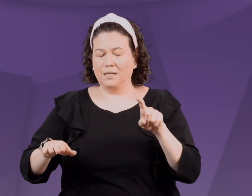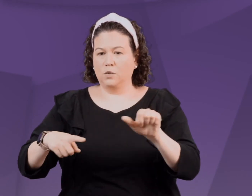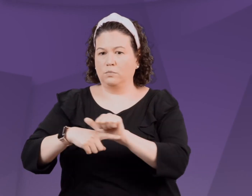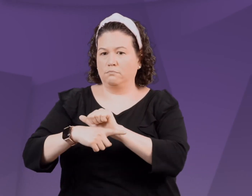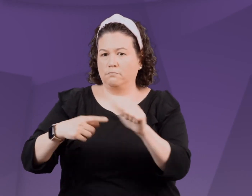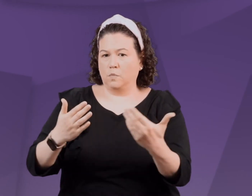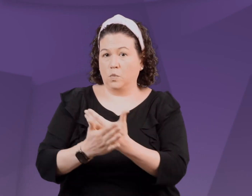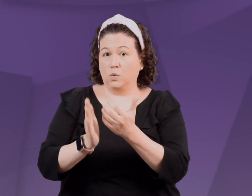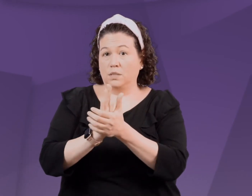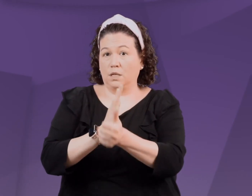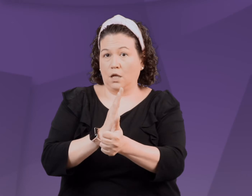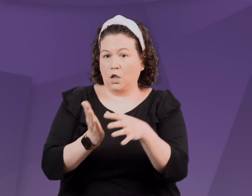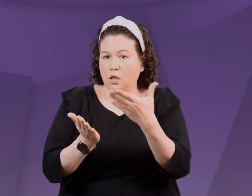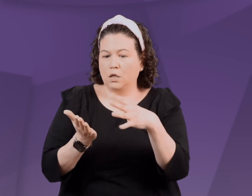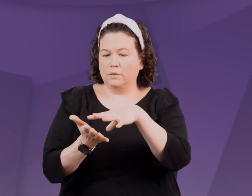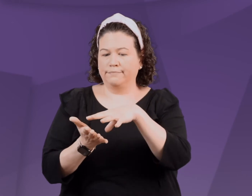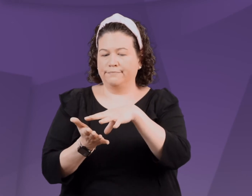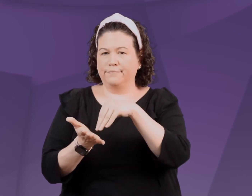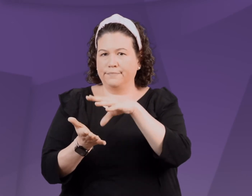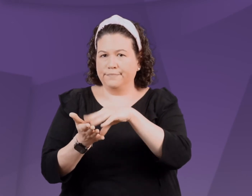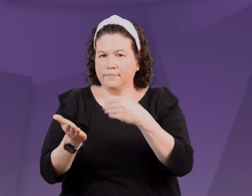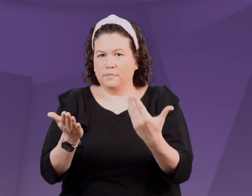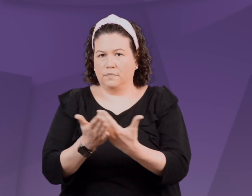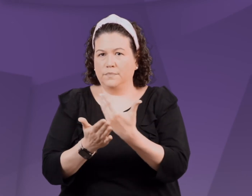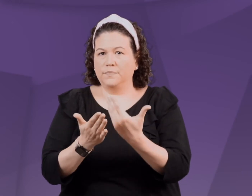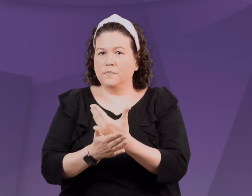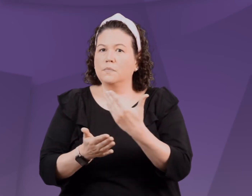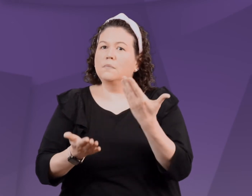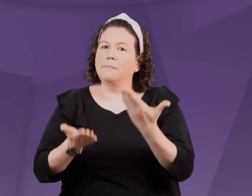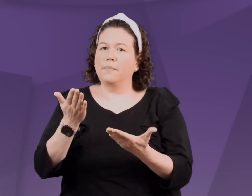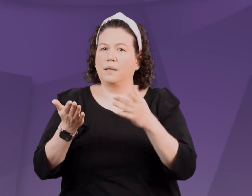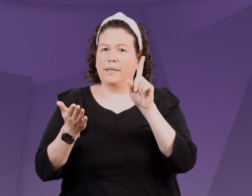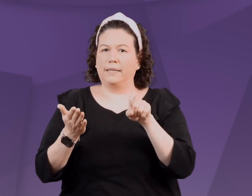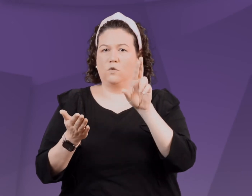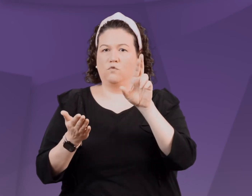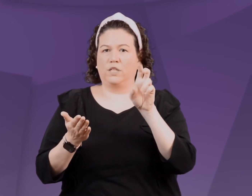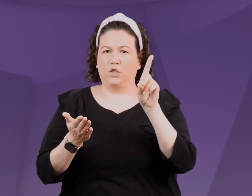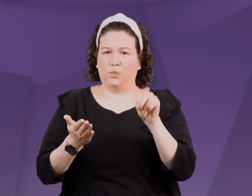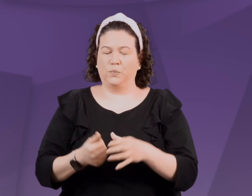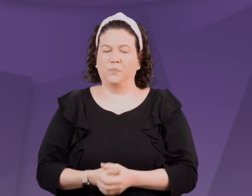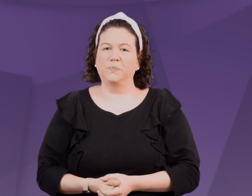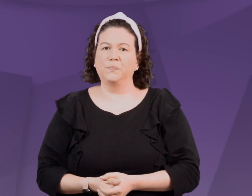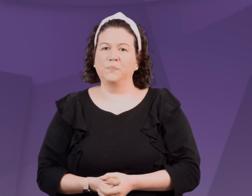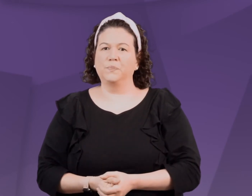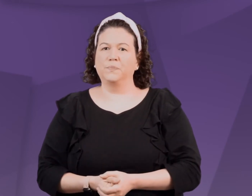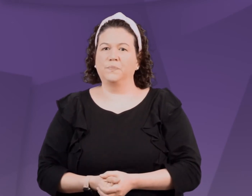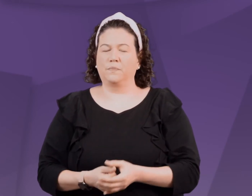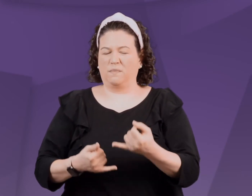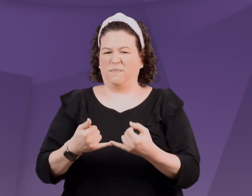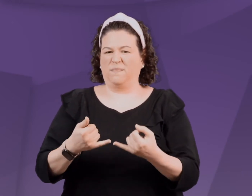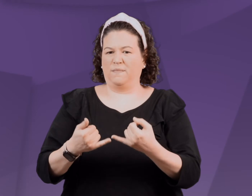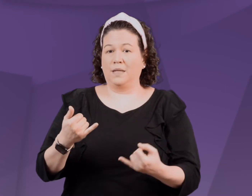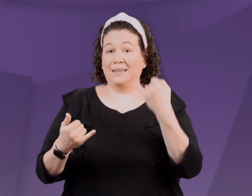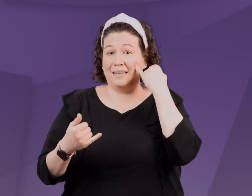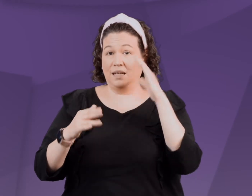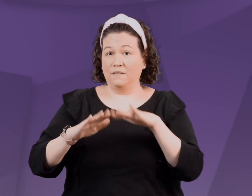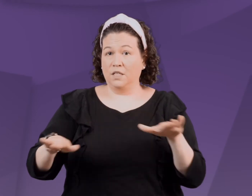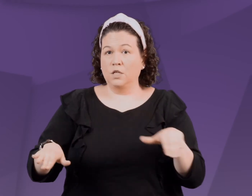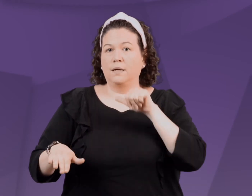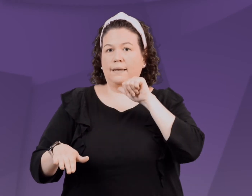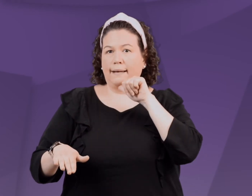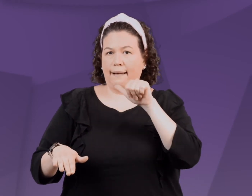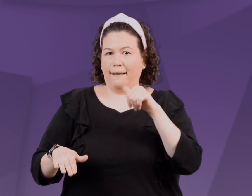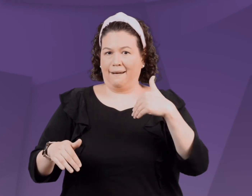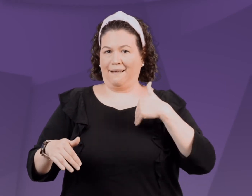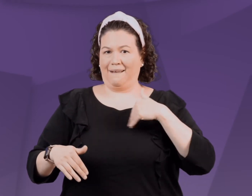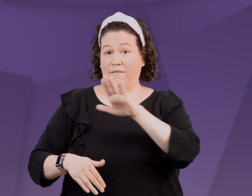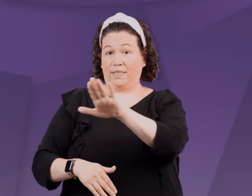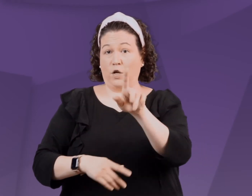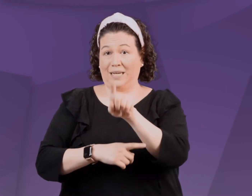If the child needs to practice a new skill or learn something new, they may need a re-do.